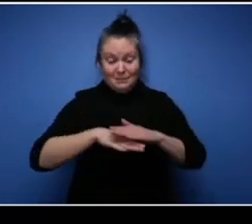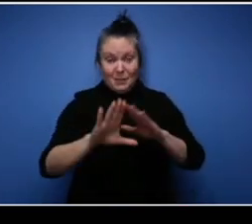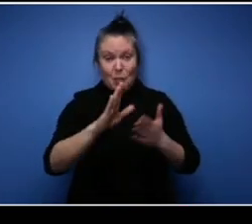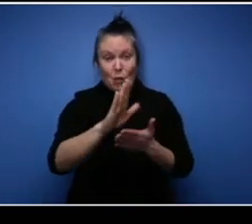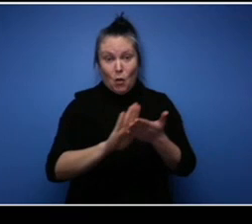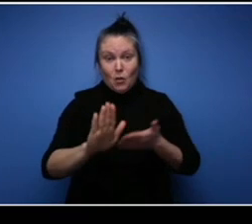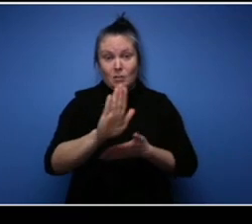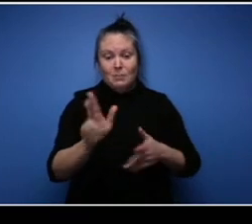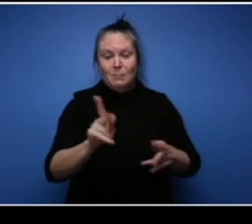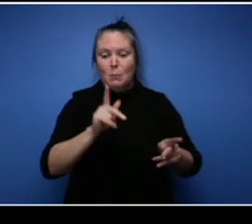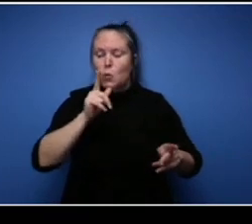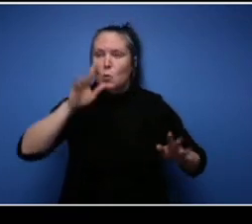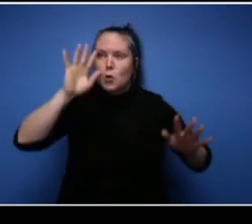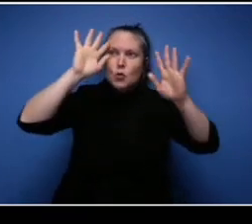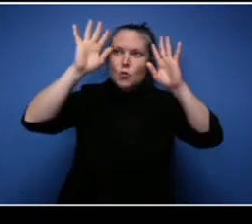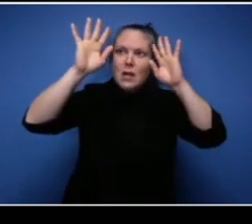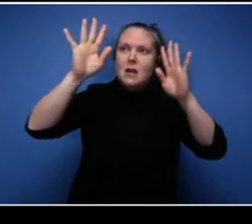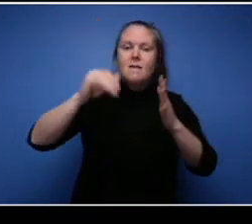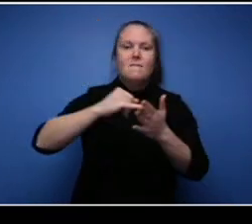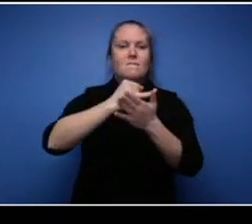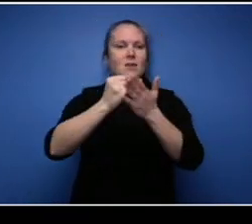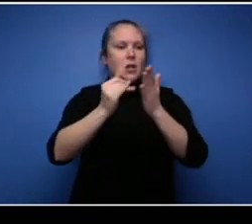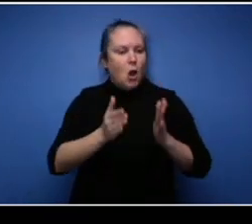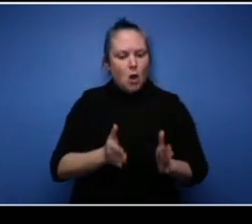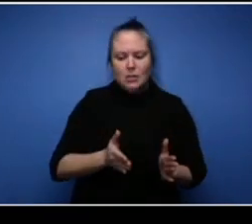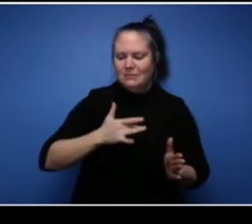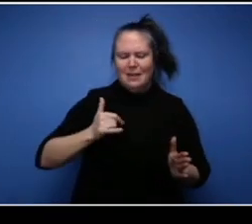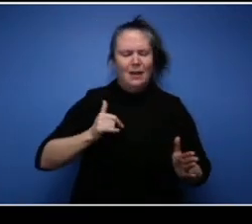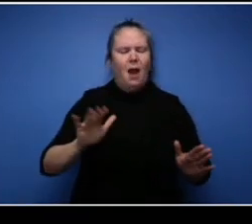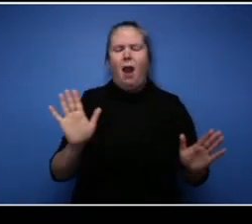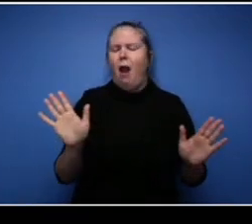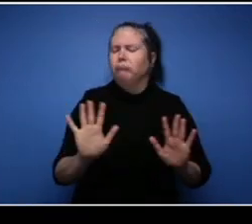who are artists think they don't have to have a business plan, you have to have one, um